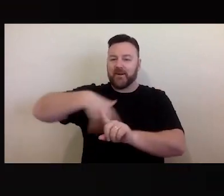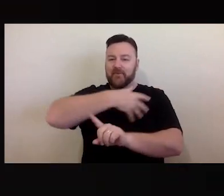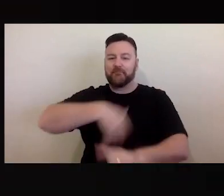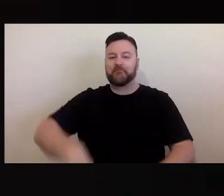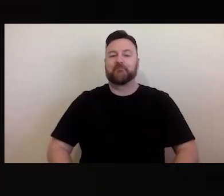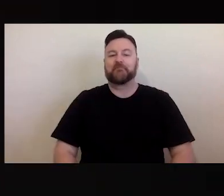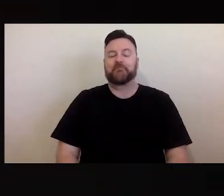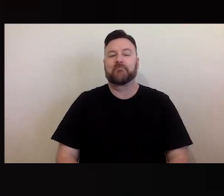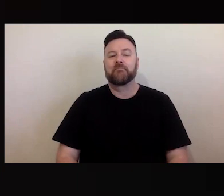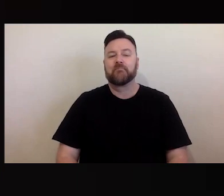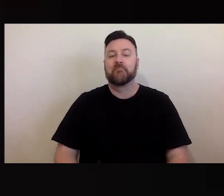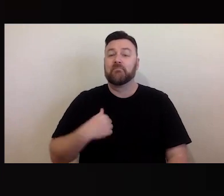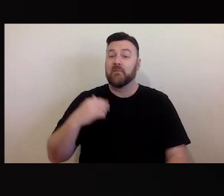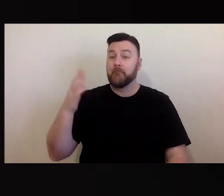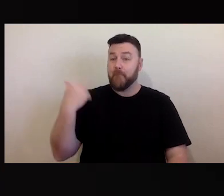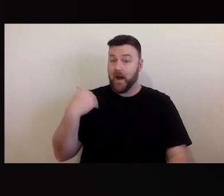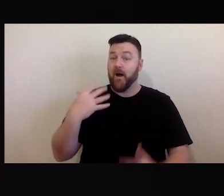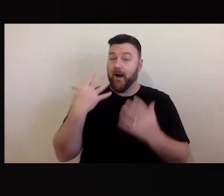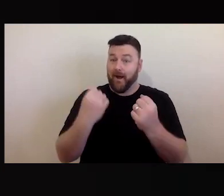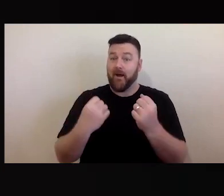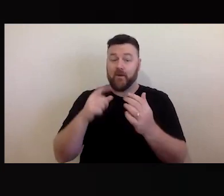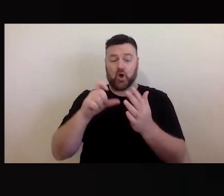Building on from the copyright session we had last week